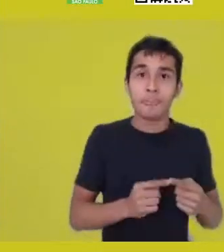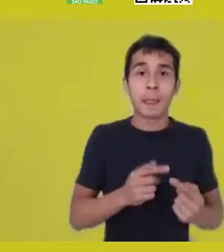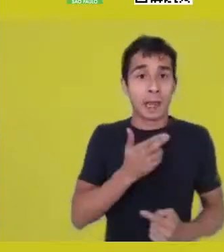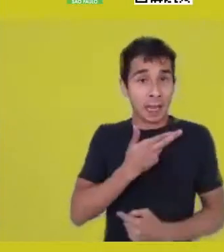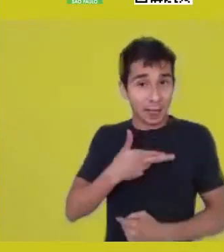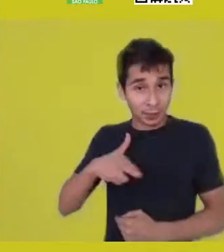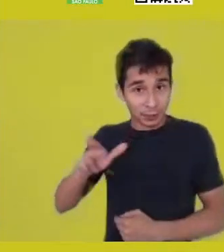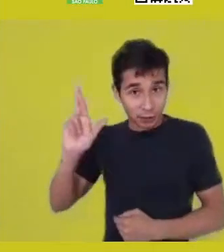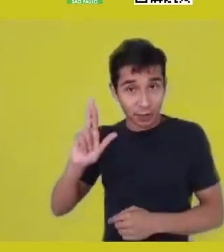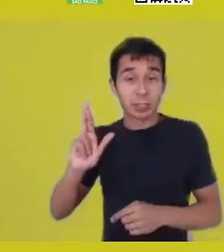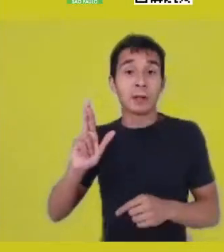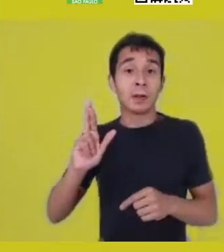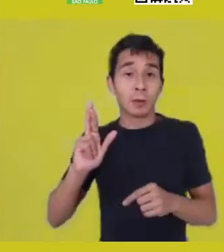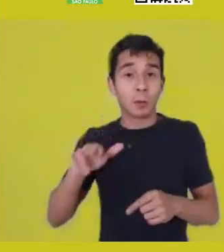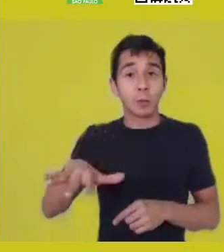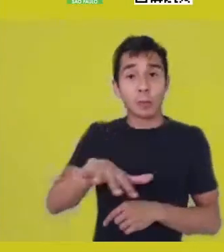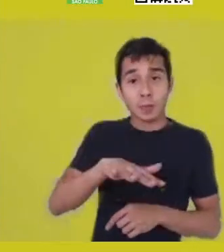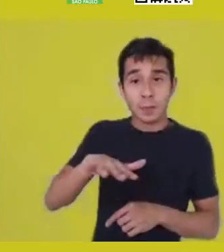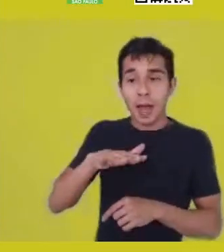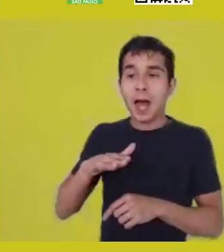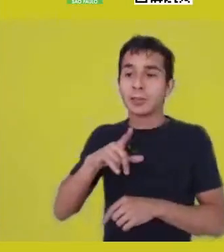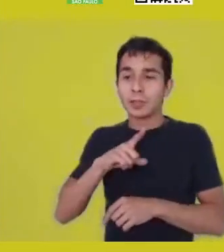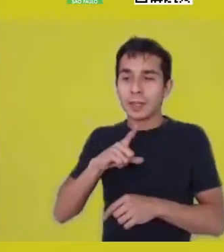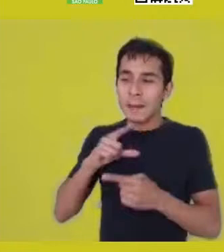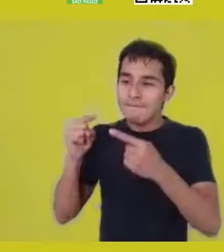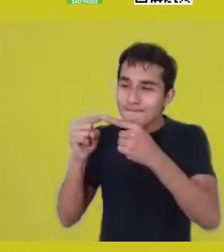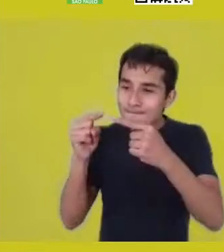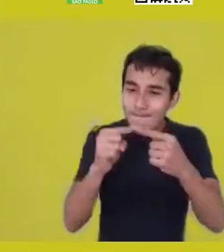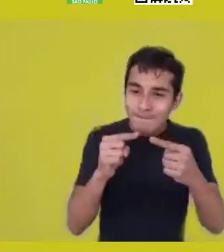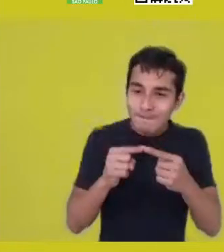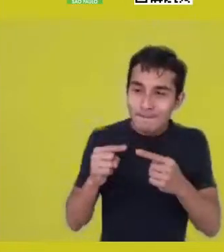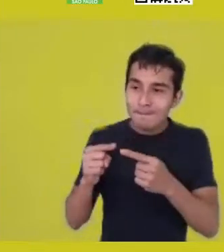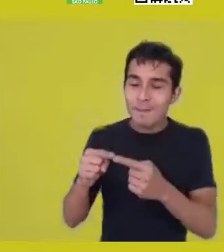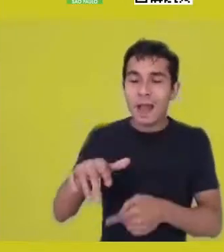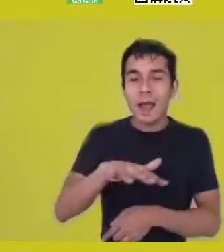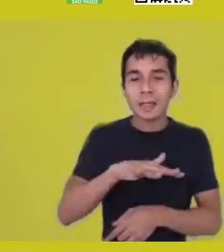I’ve been thinking a lot about the yards as spaces of spirituality,